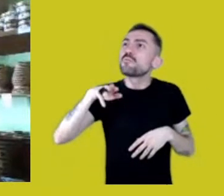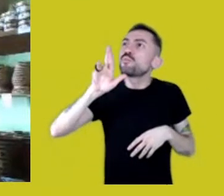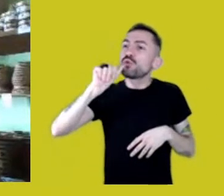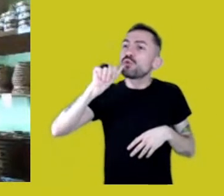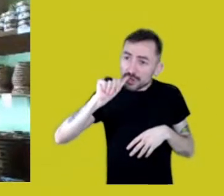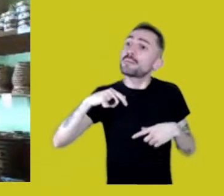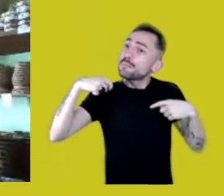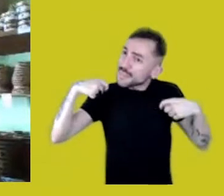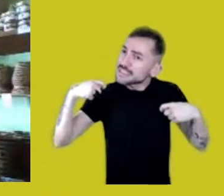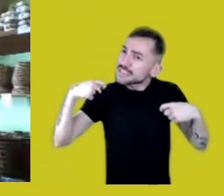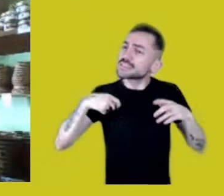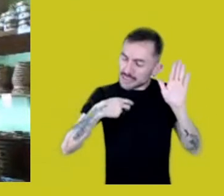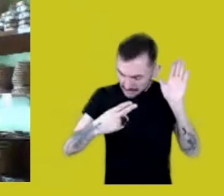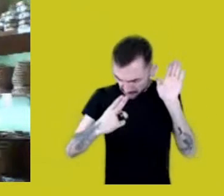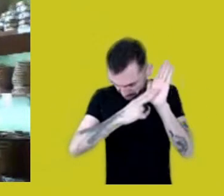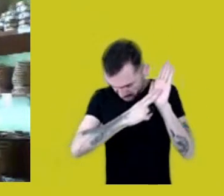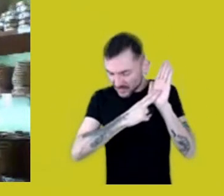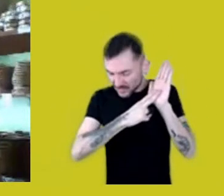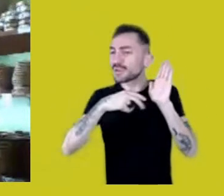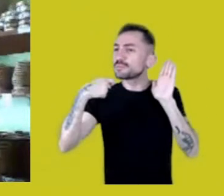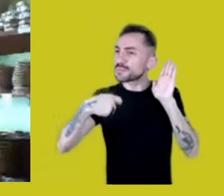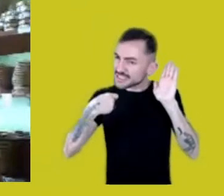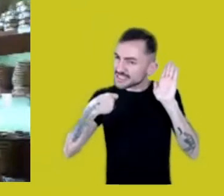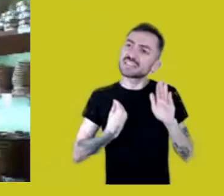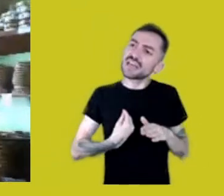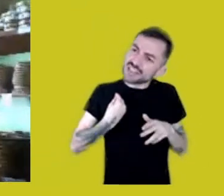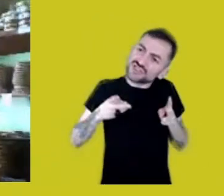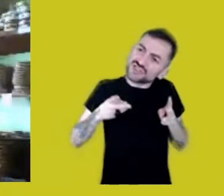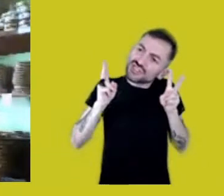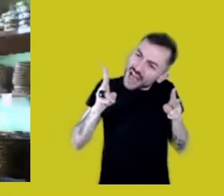you need to go on existing and resisting.